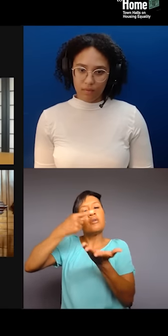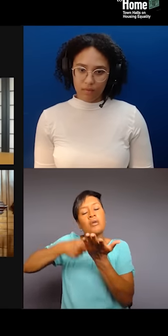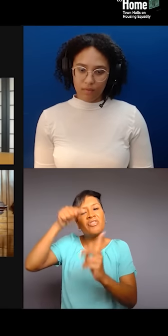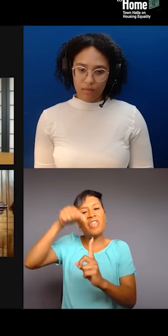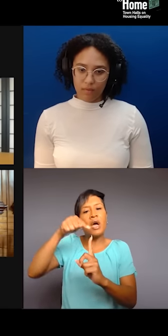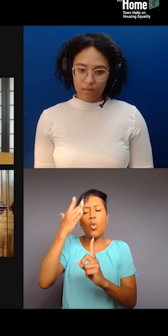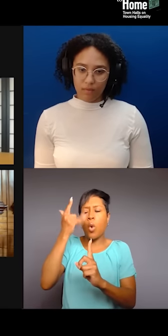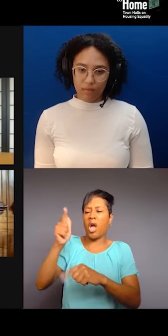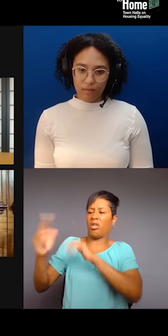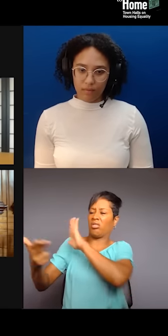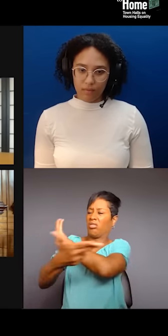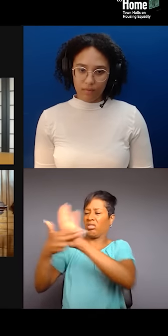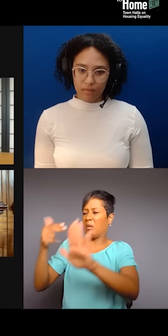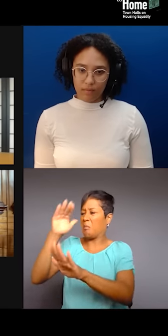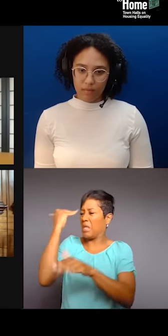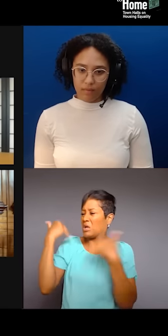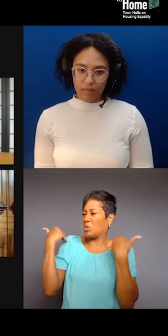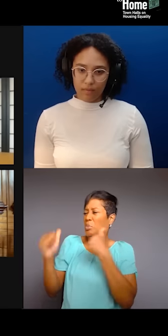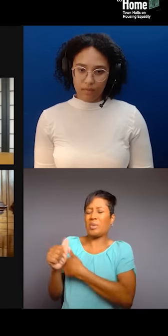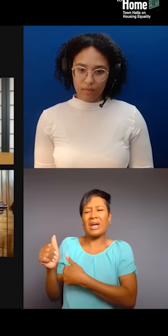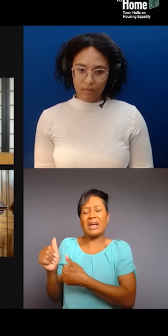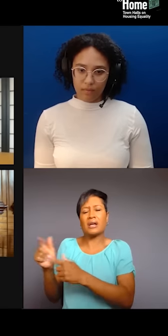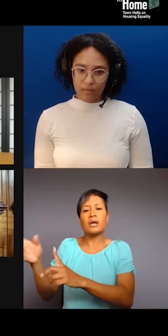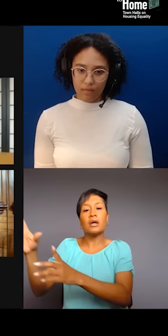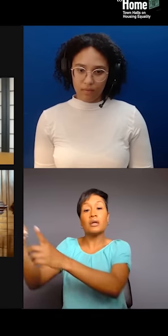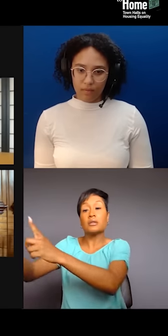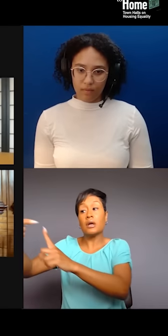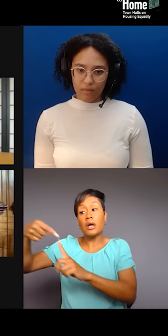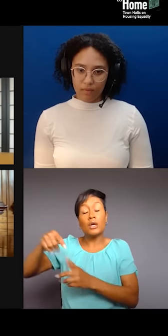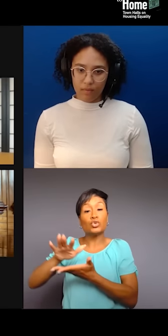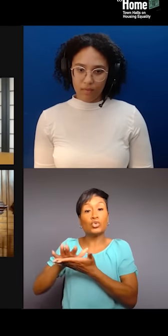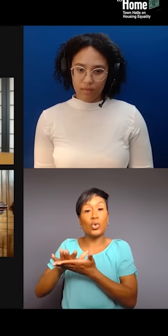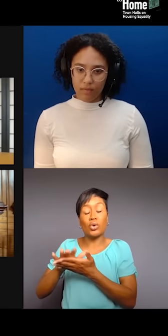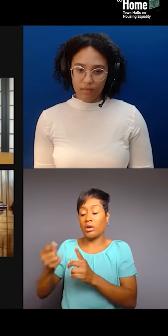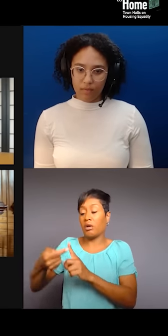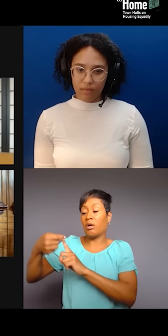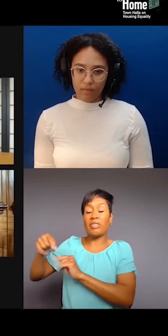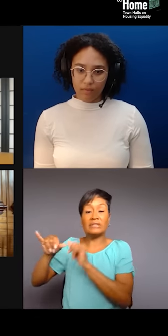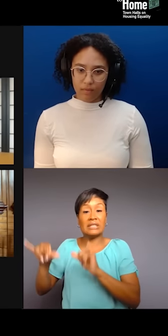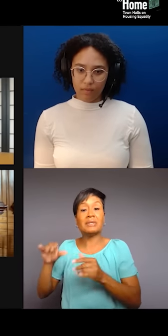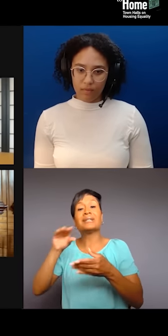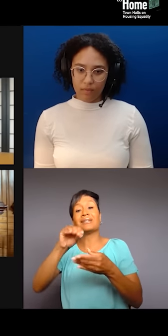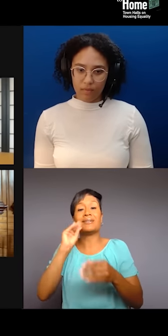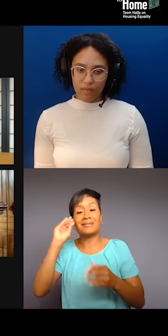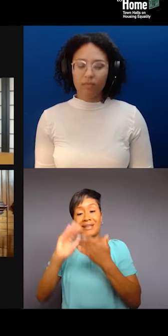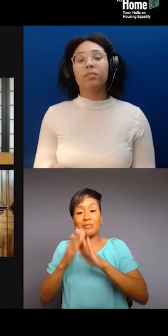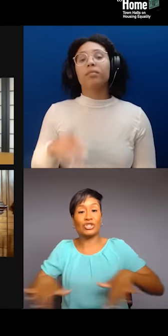And it starts in the schools, it starts in the system, and it starts in your neighborhood. Right. Thank you. Thank you, Najmah.